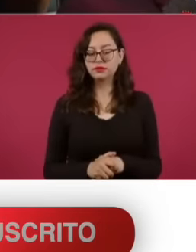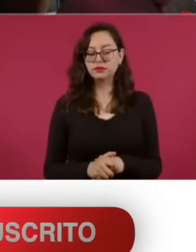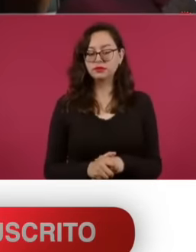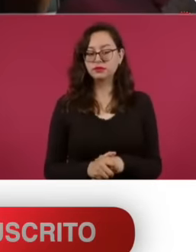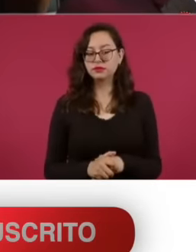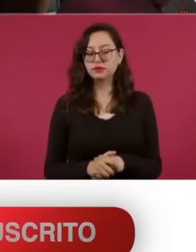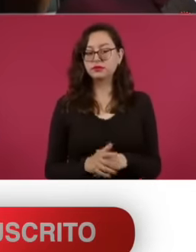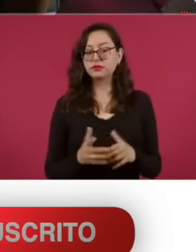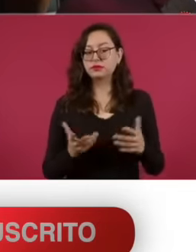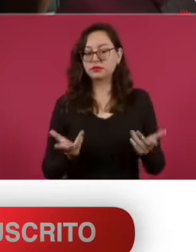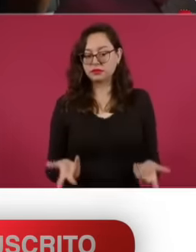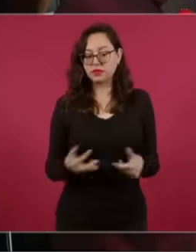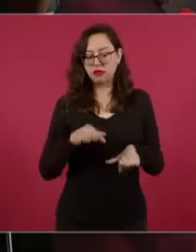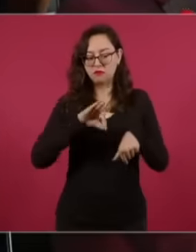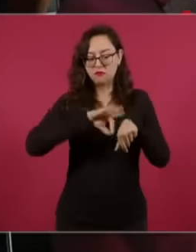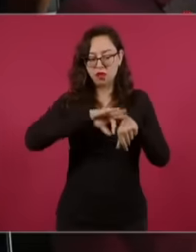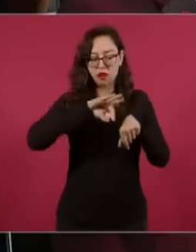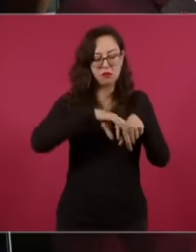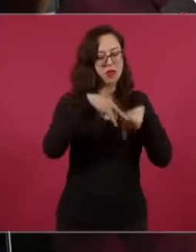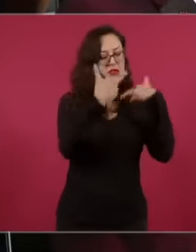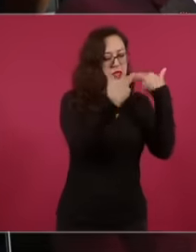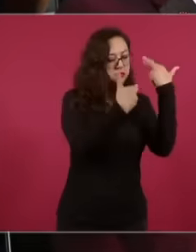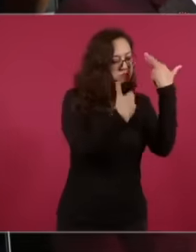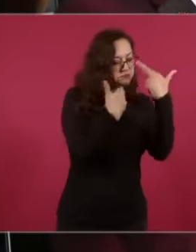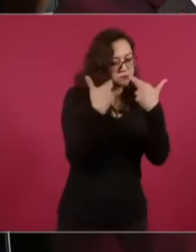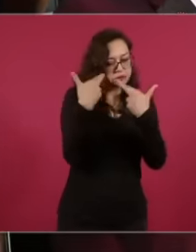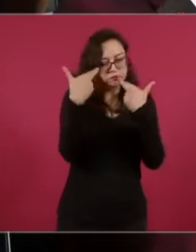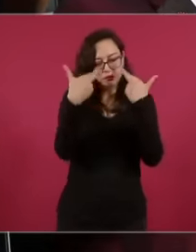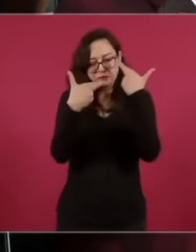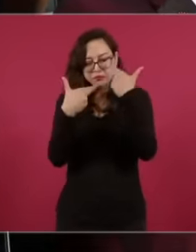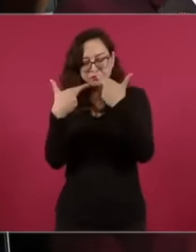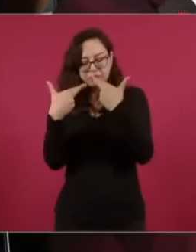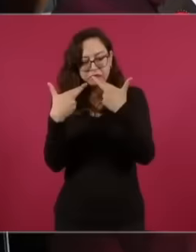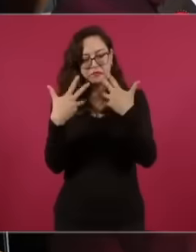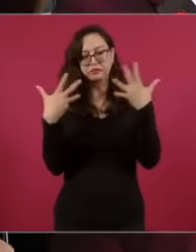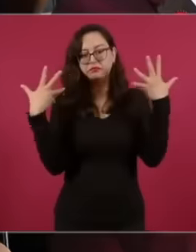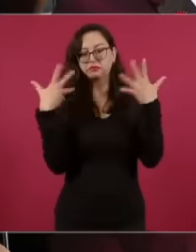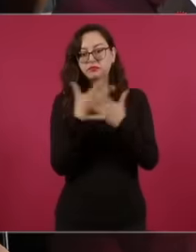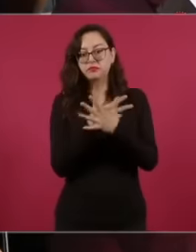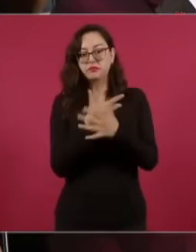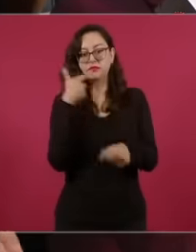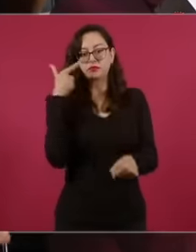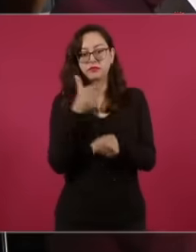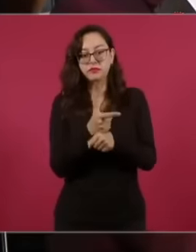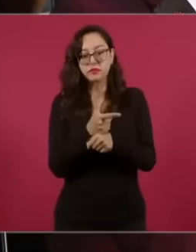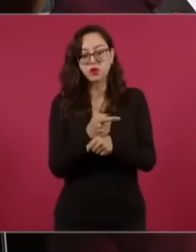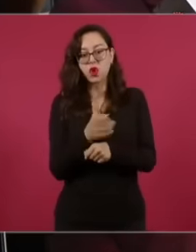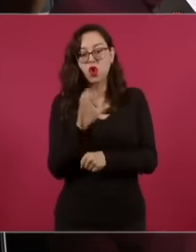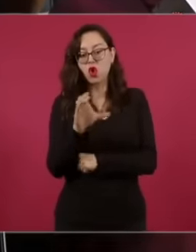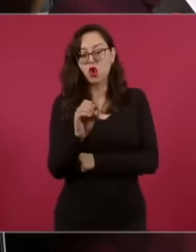a group of pharmaceutical companies and discovered that within Cofepris itself